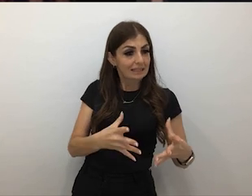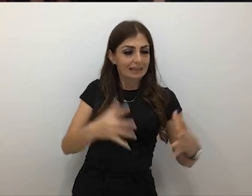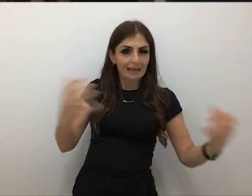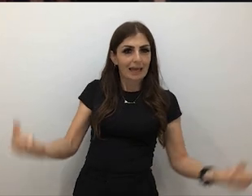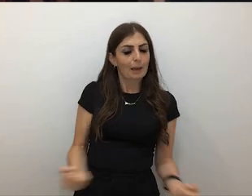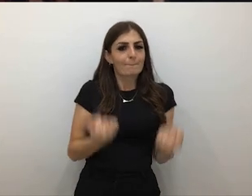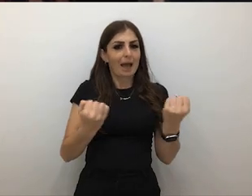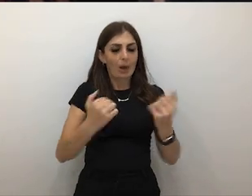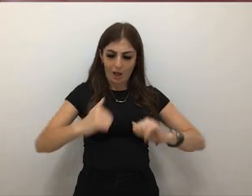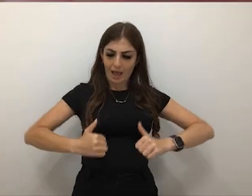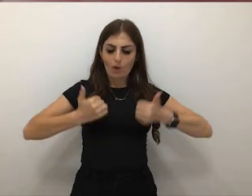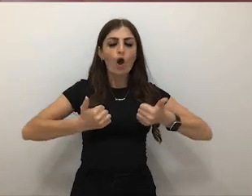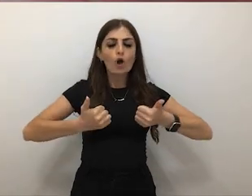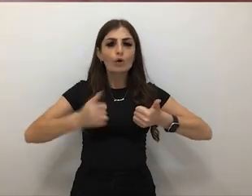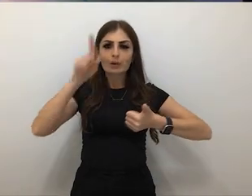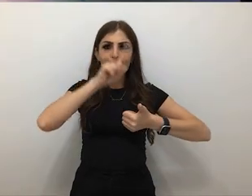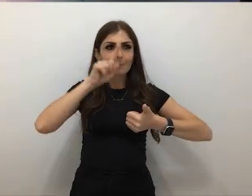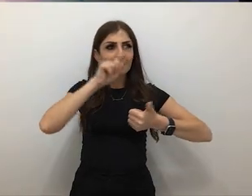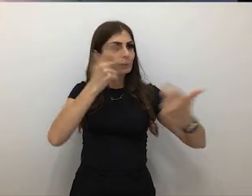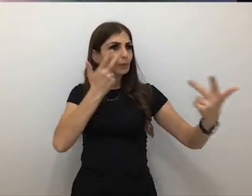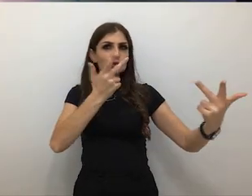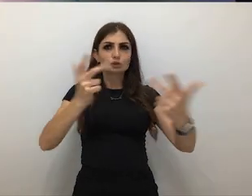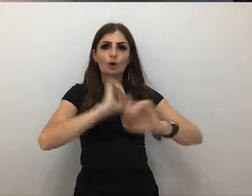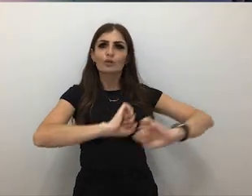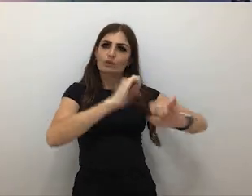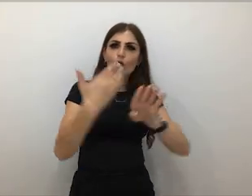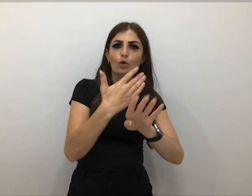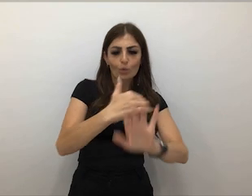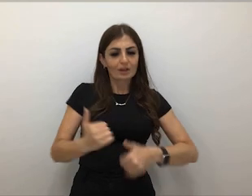artists to present work in their own city.